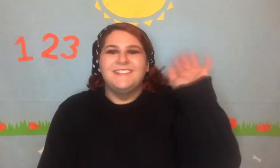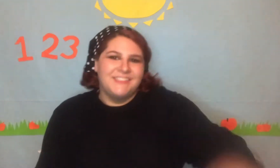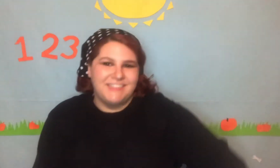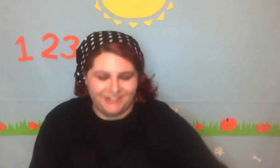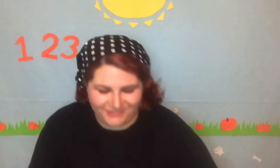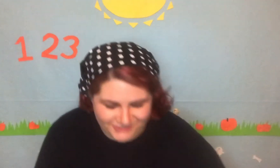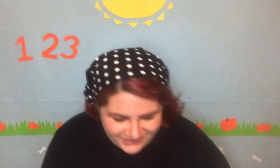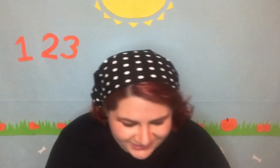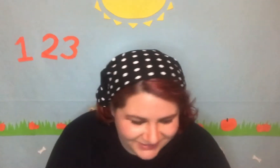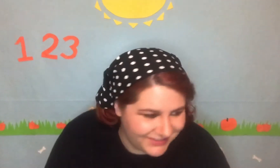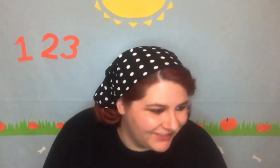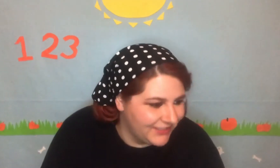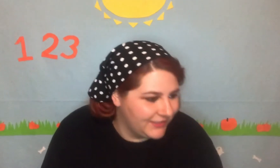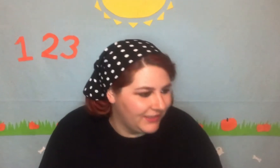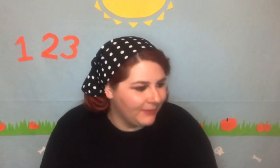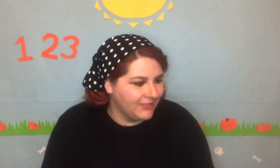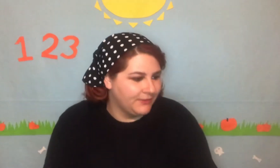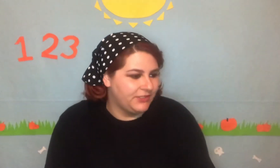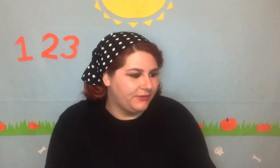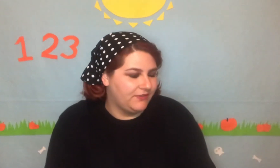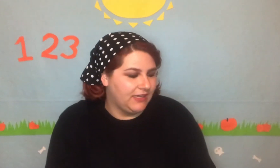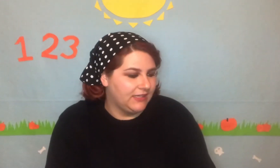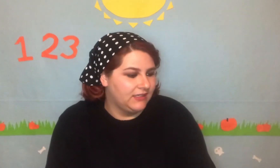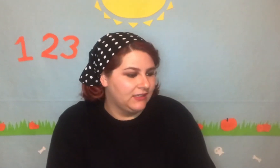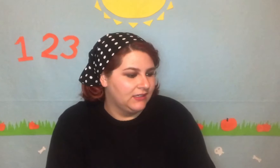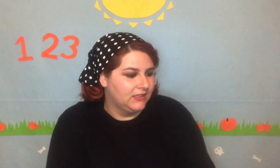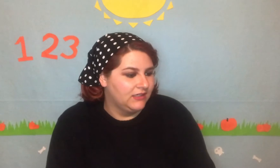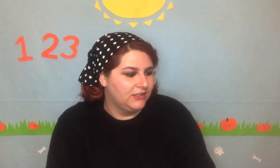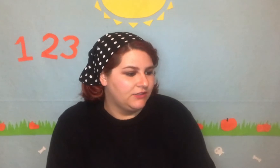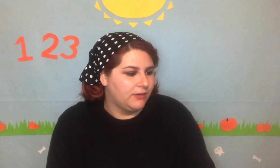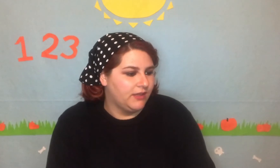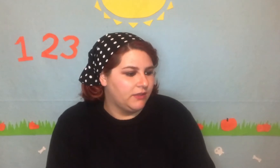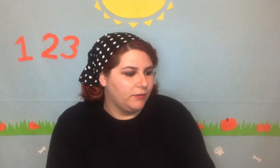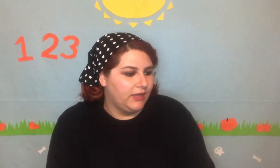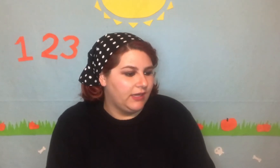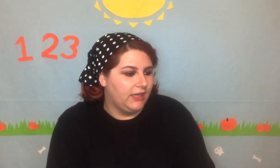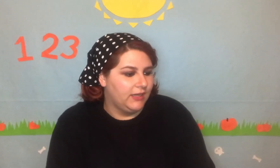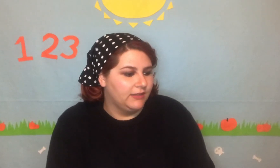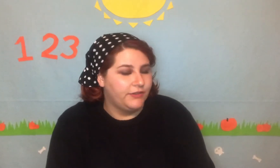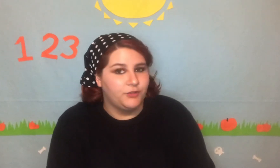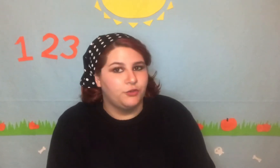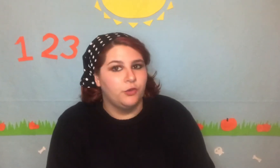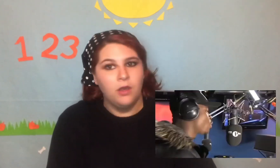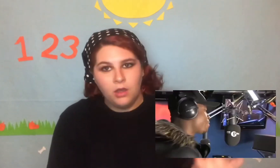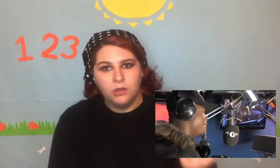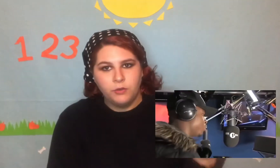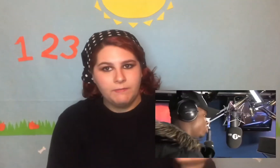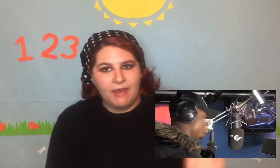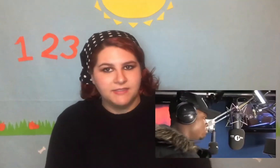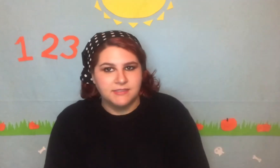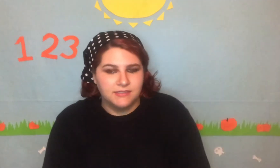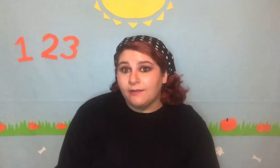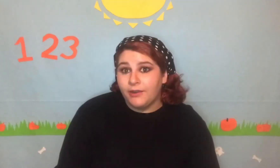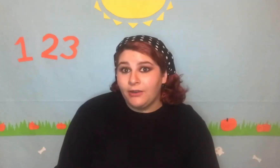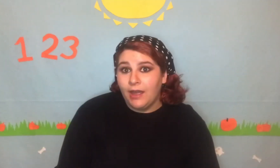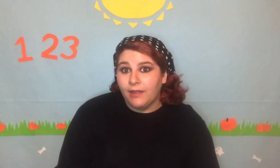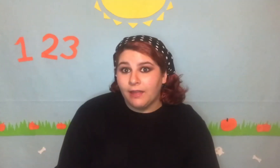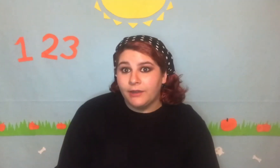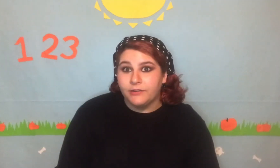take another shot. Am I supposed to have taken... 23.... gonna do "quick maths!" Under eyeliner is